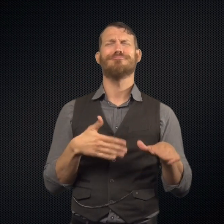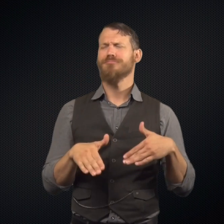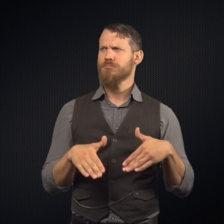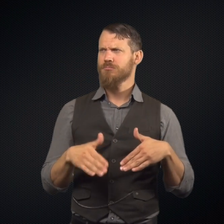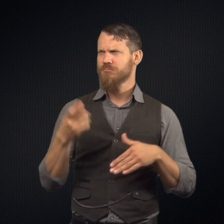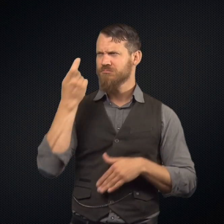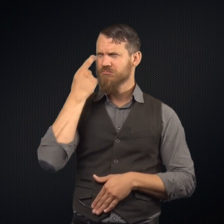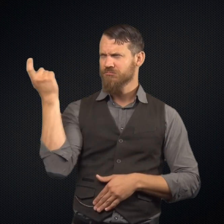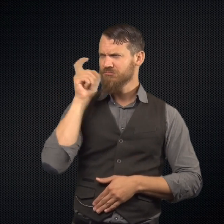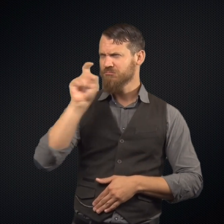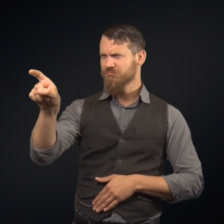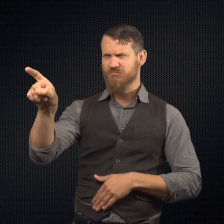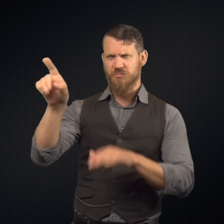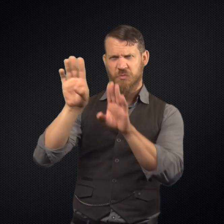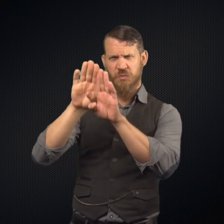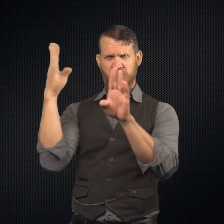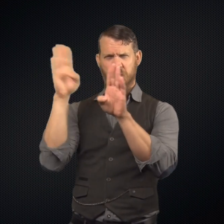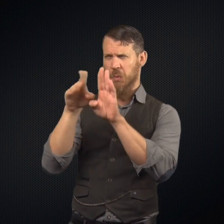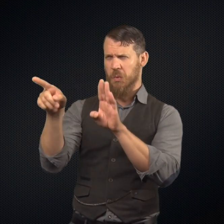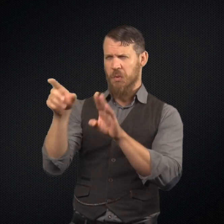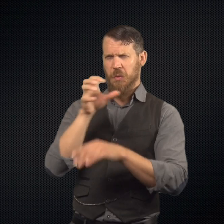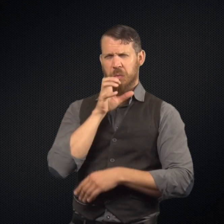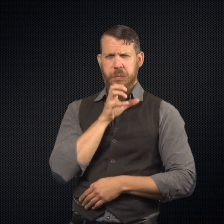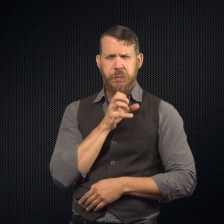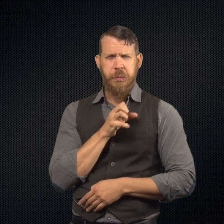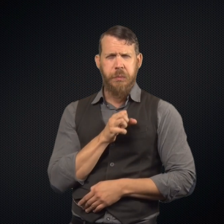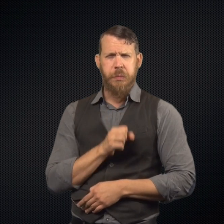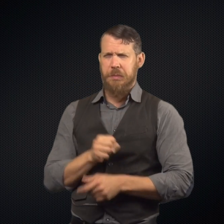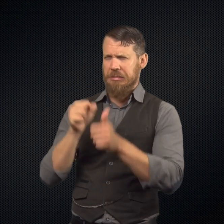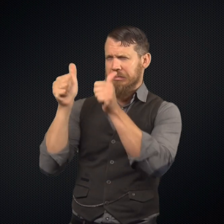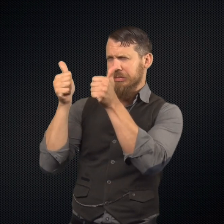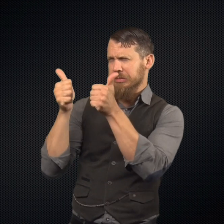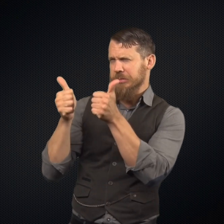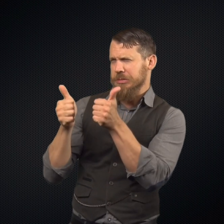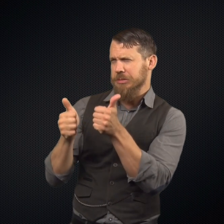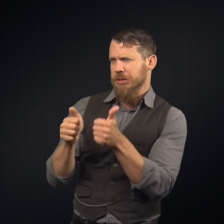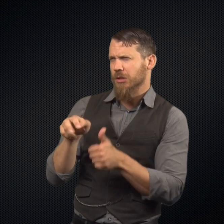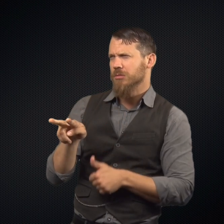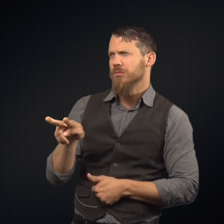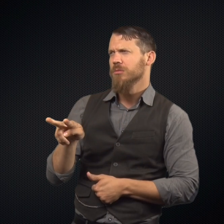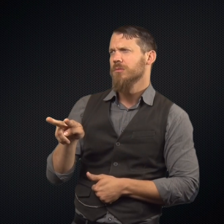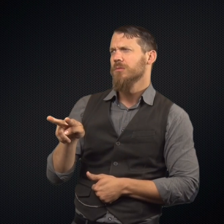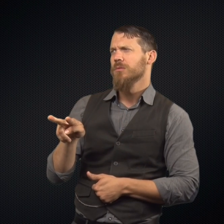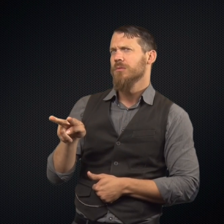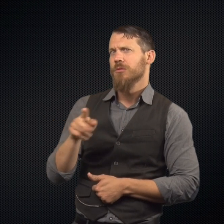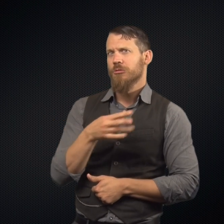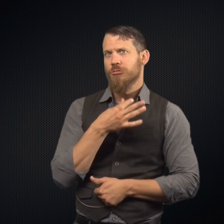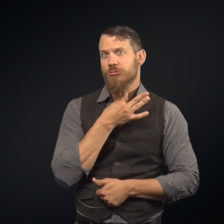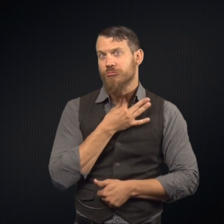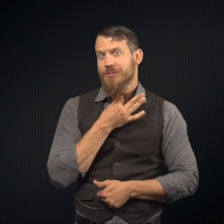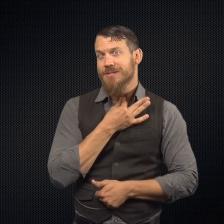And while walking, they happened upon this door, this old decrepit door.